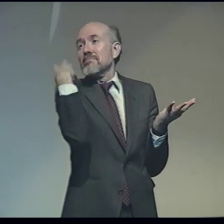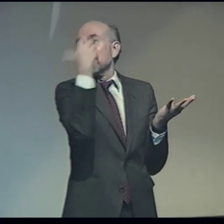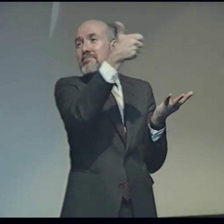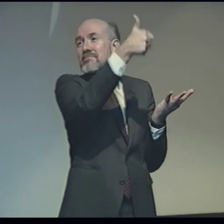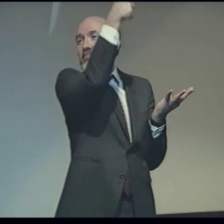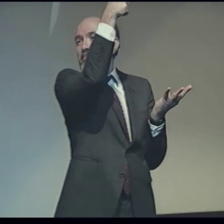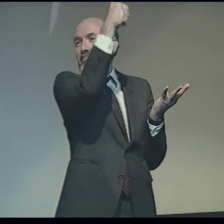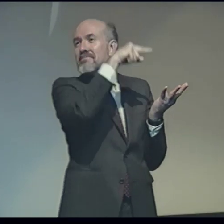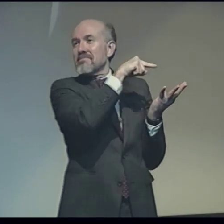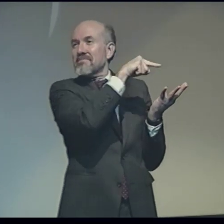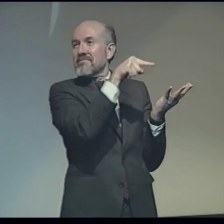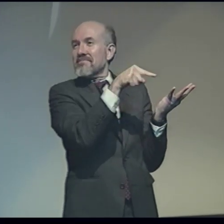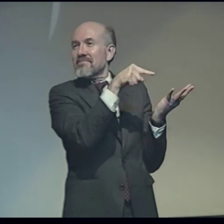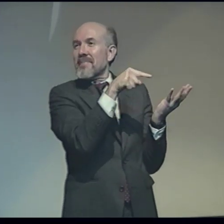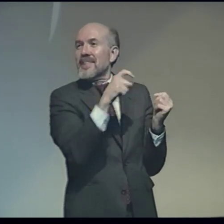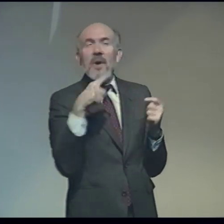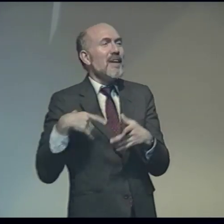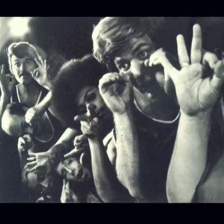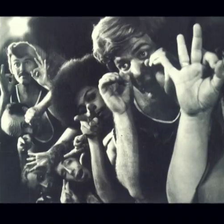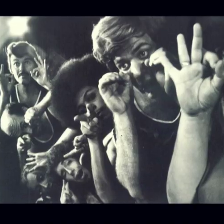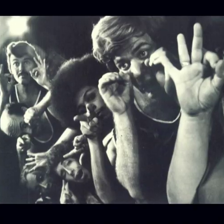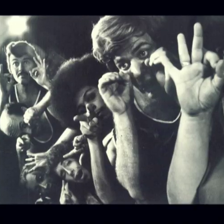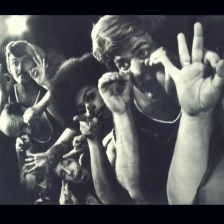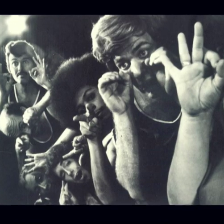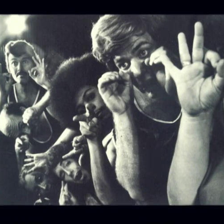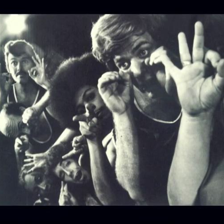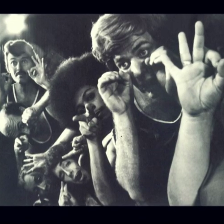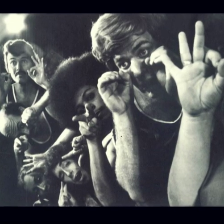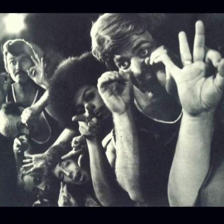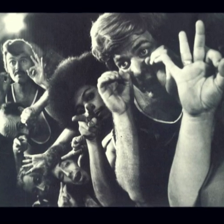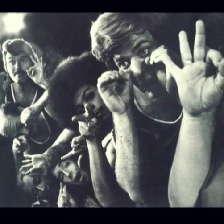The only hearing folks were the voice actors and the director.